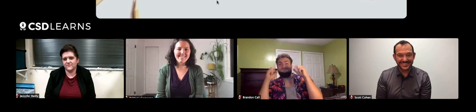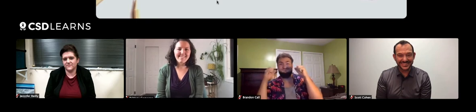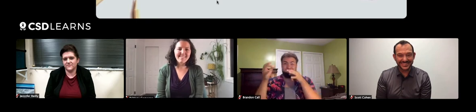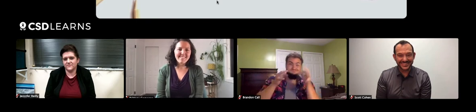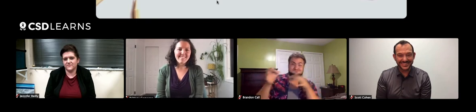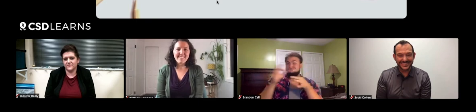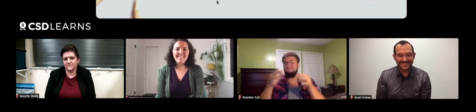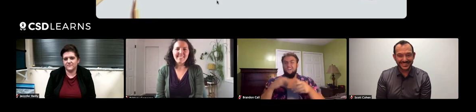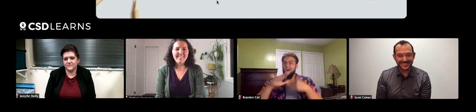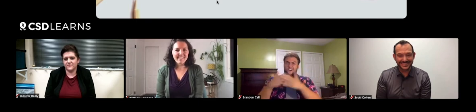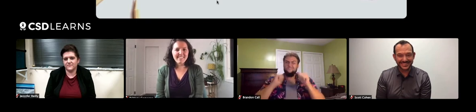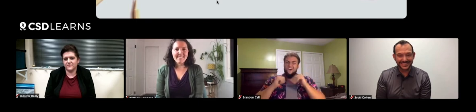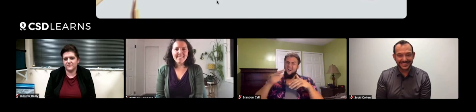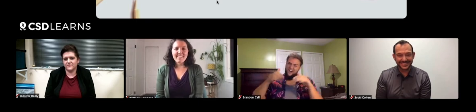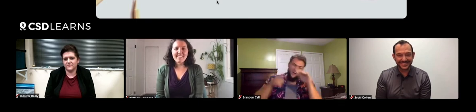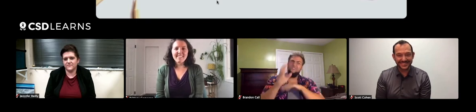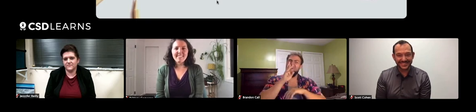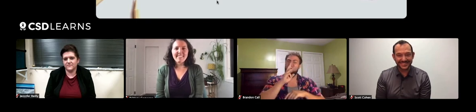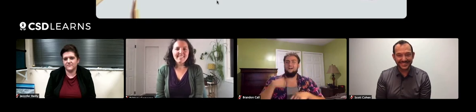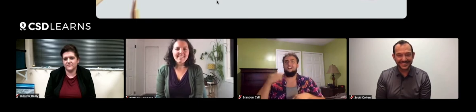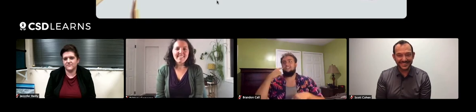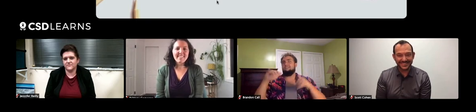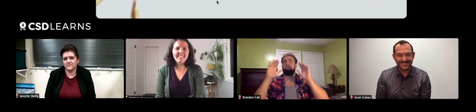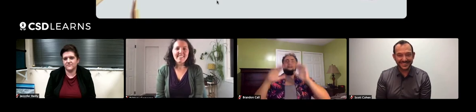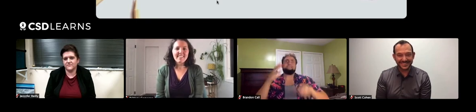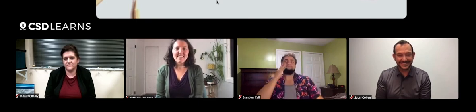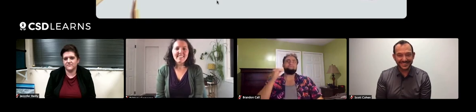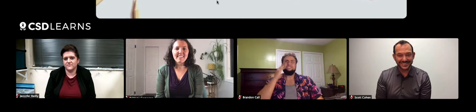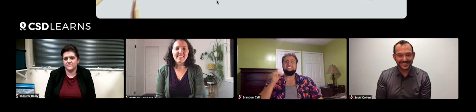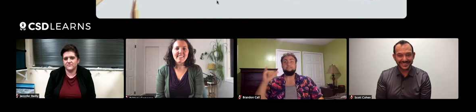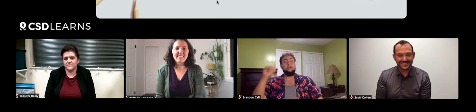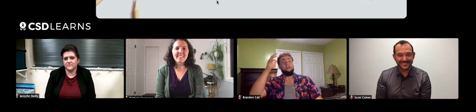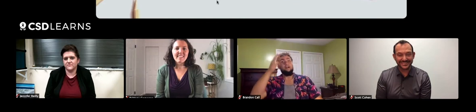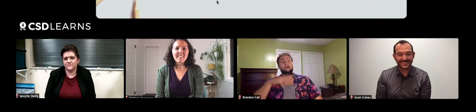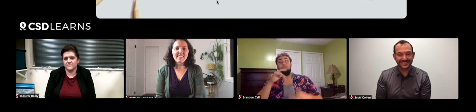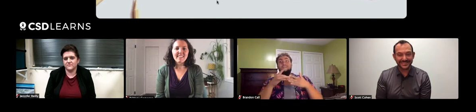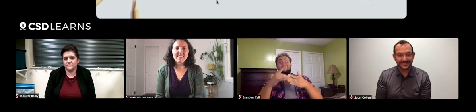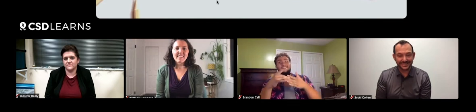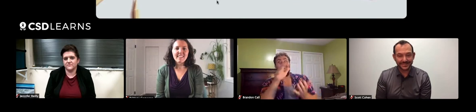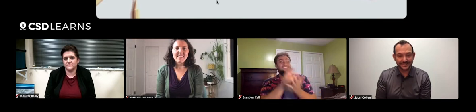while I sign? And film it all underwater. And I thought, why not? That would be a great experience.